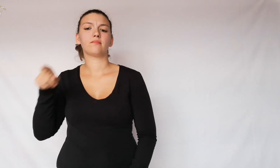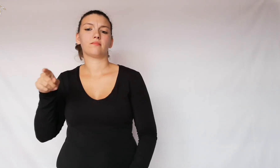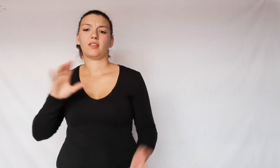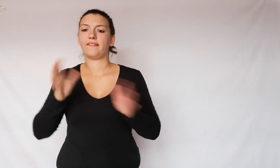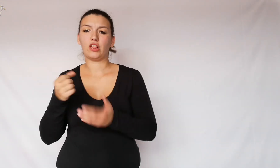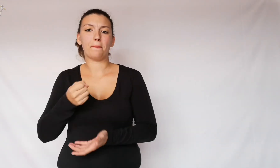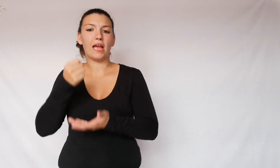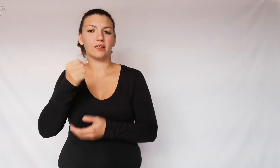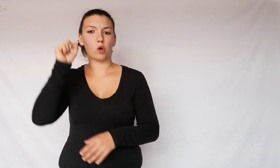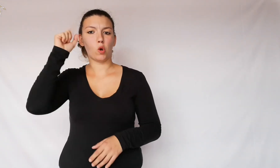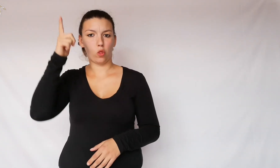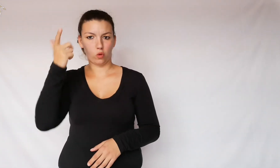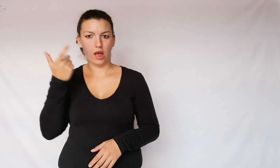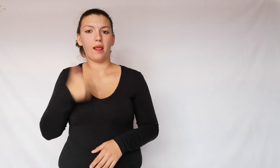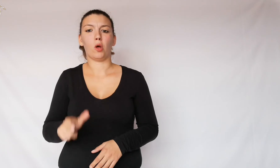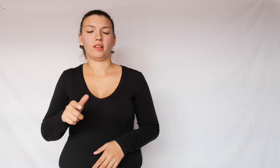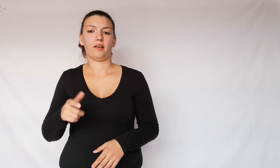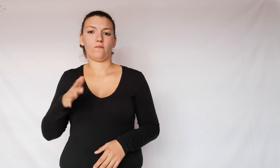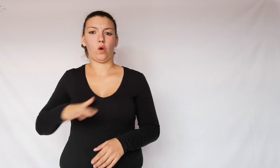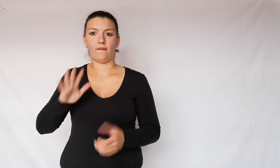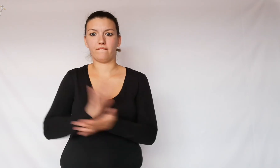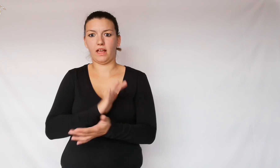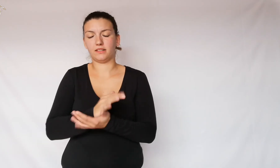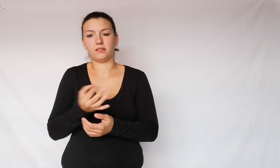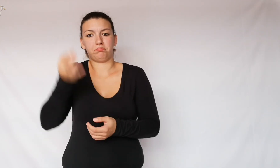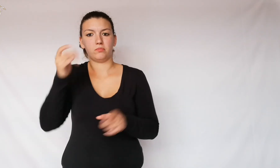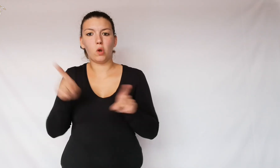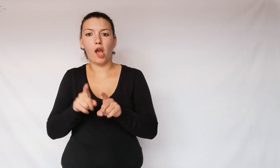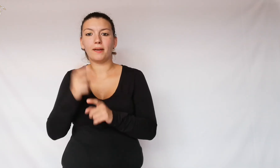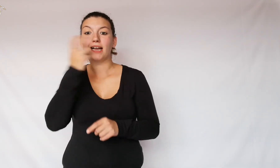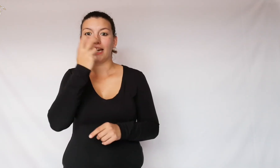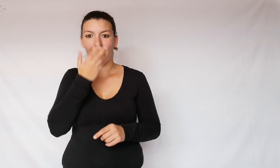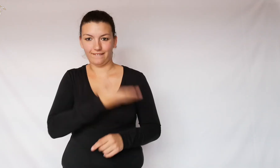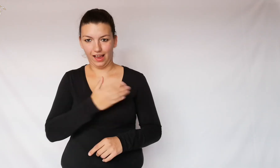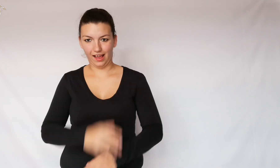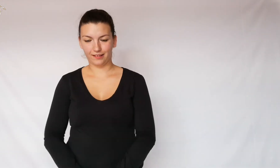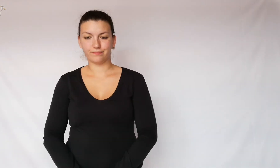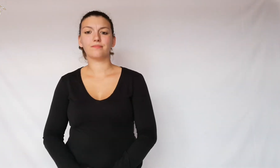It has also become a cultural heritage, because it is like a carnival party.